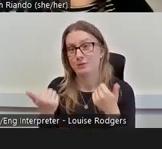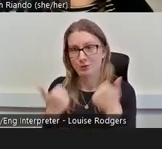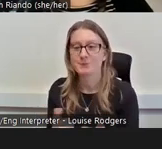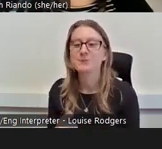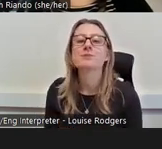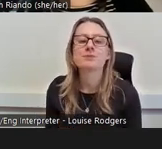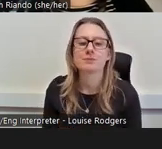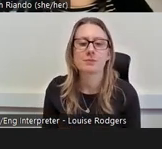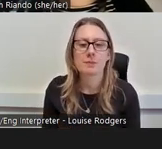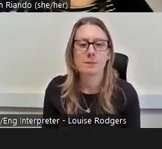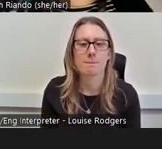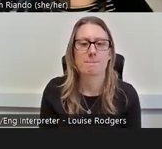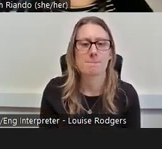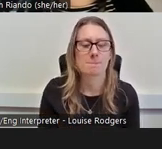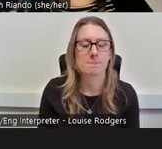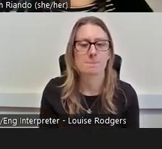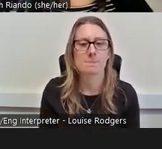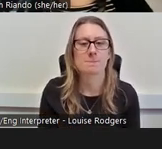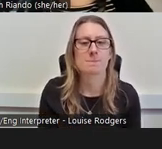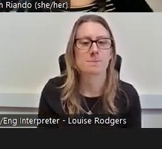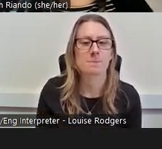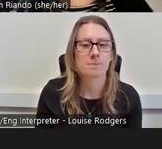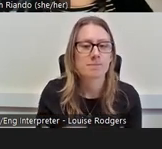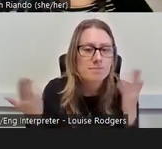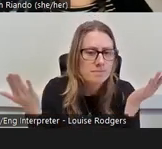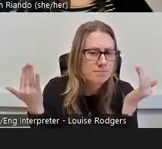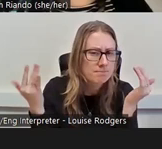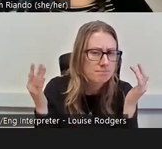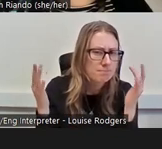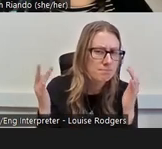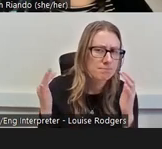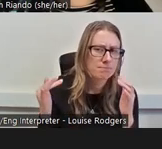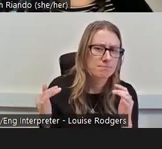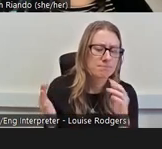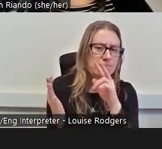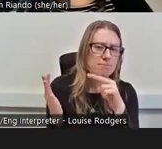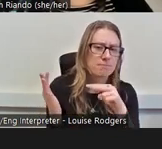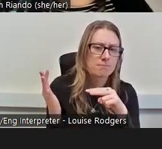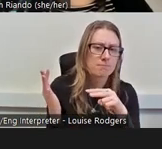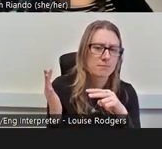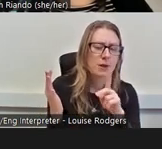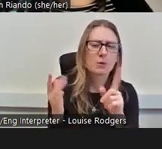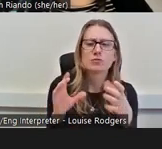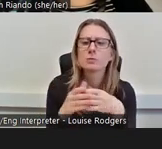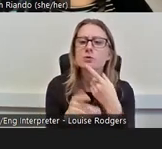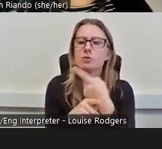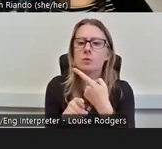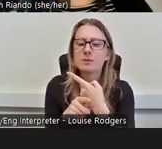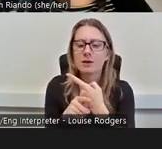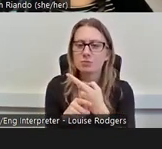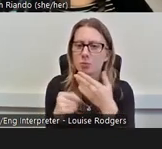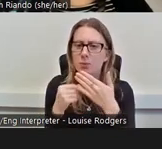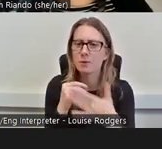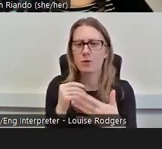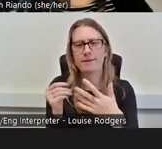Another thing one of the groups was talking about making more of a personal specification than a job